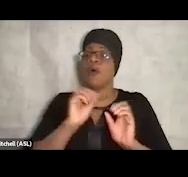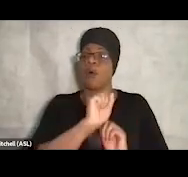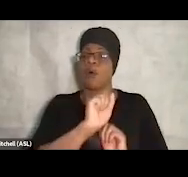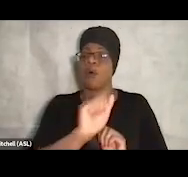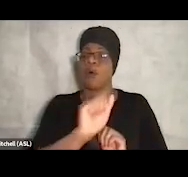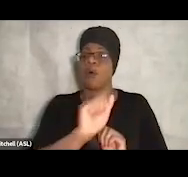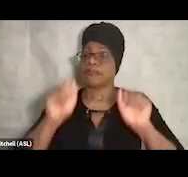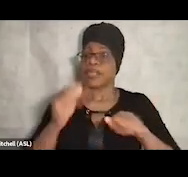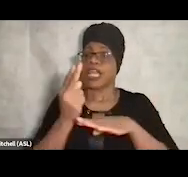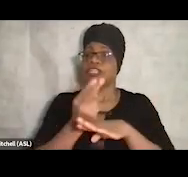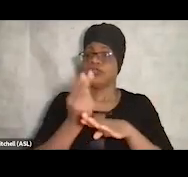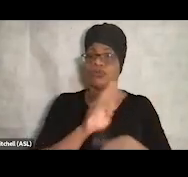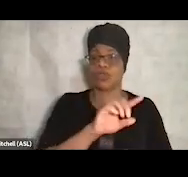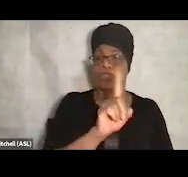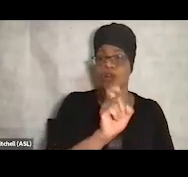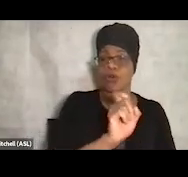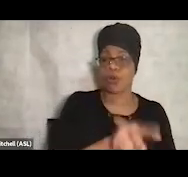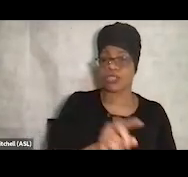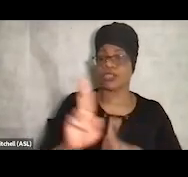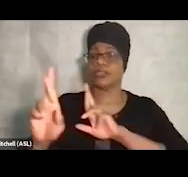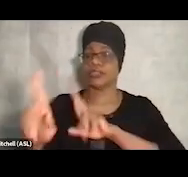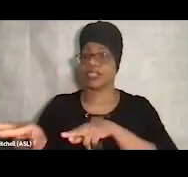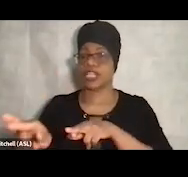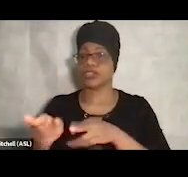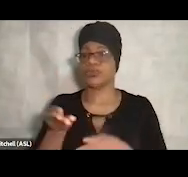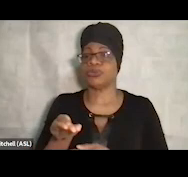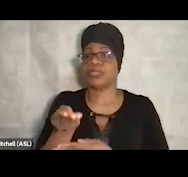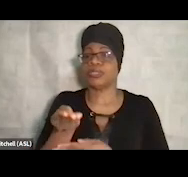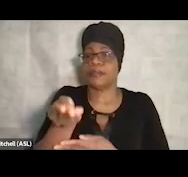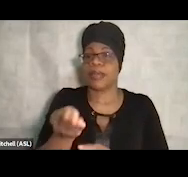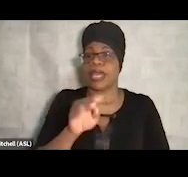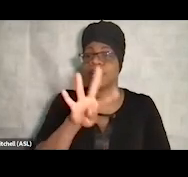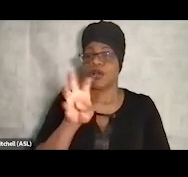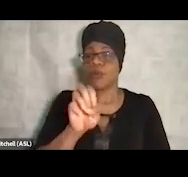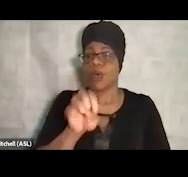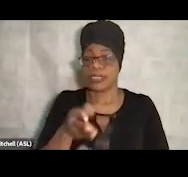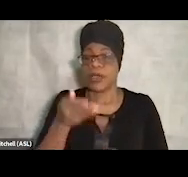to submit questions throughout the presentations. We may hold off on answering those